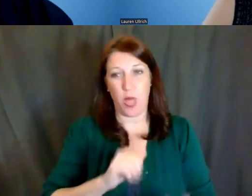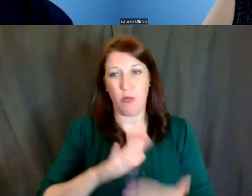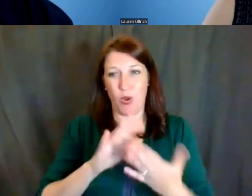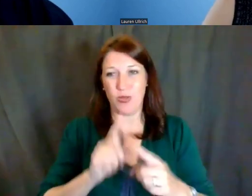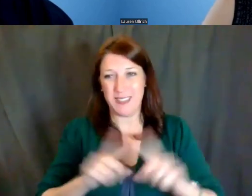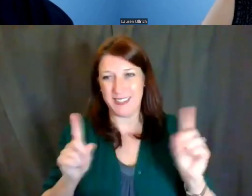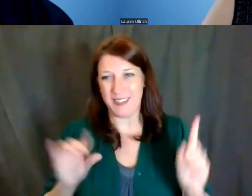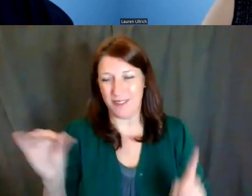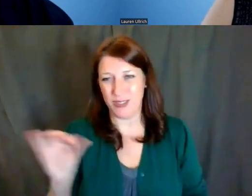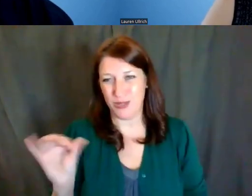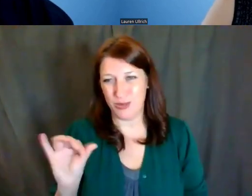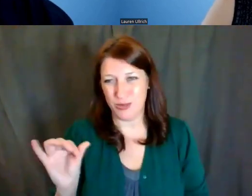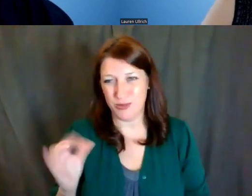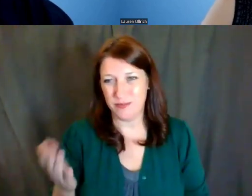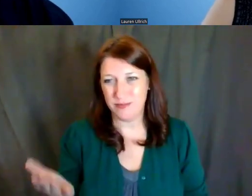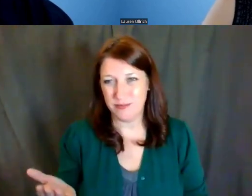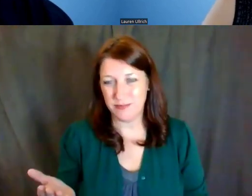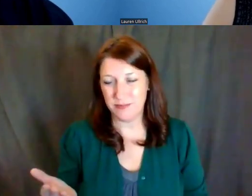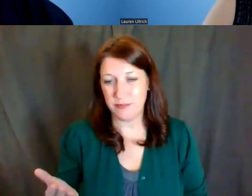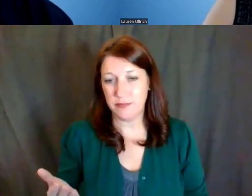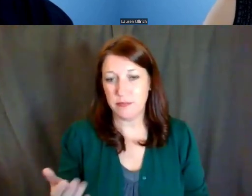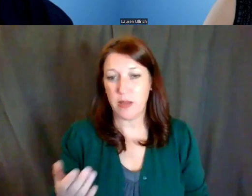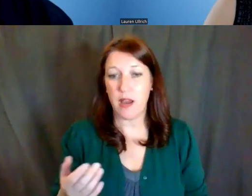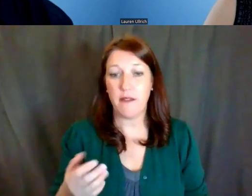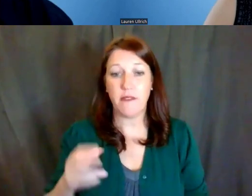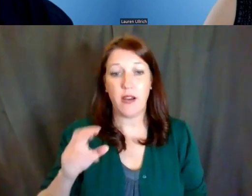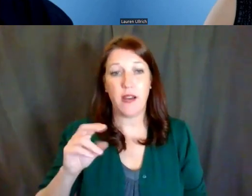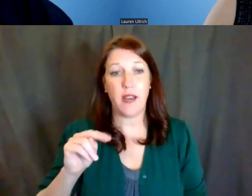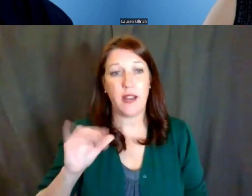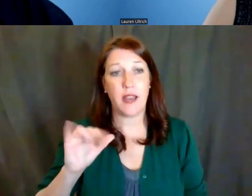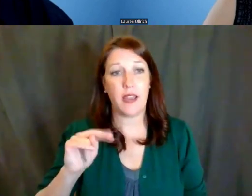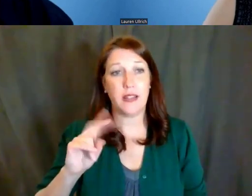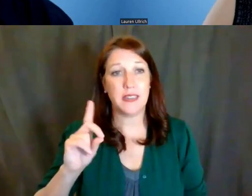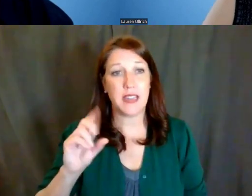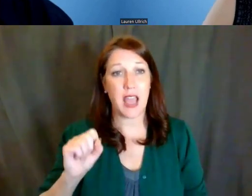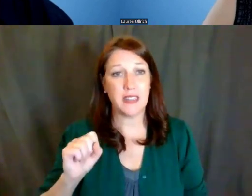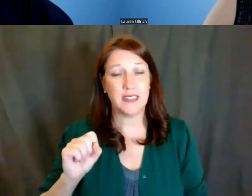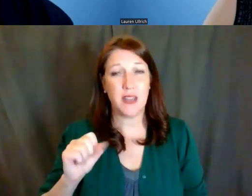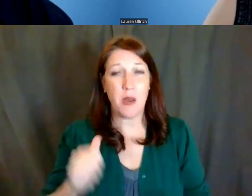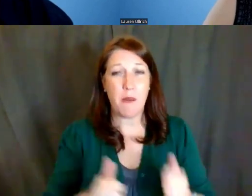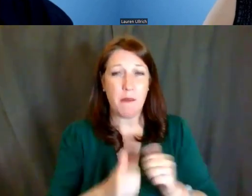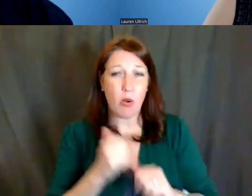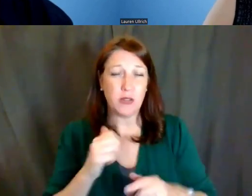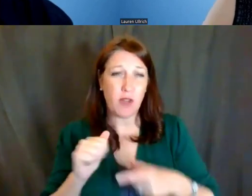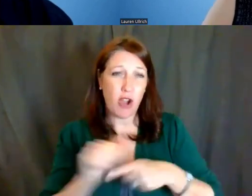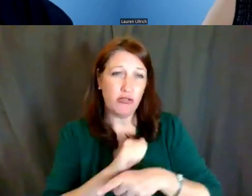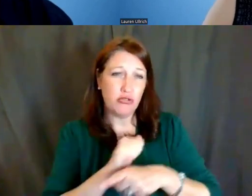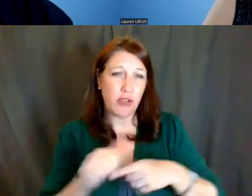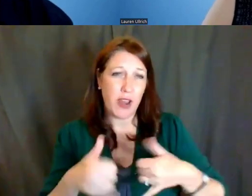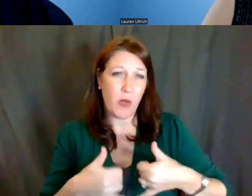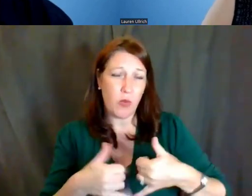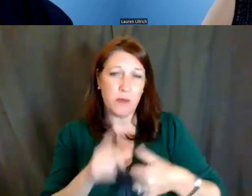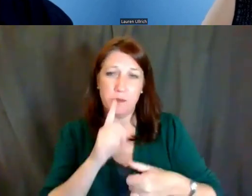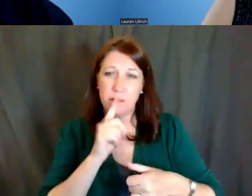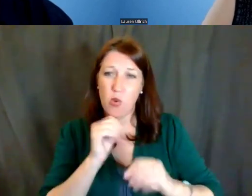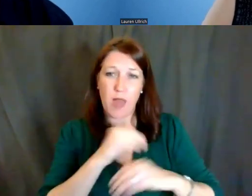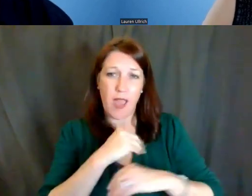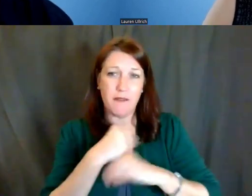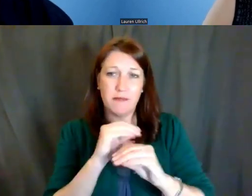But at least at NINDS, for most of our training awards, we don't have a set budget, so we always say,